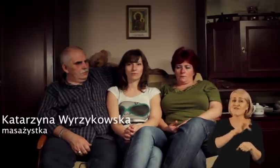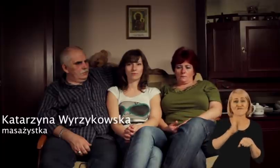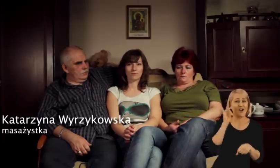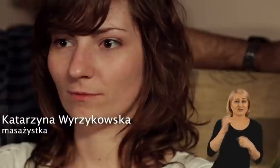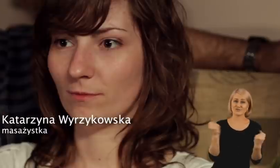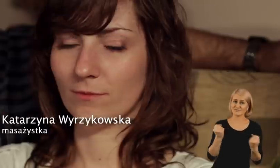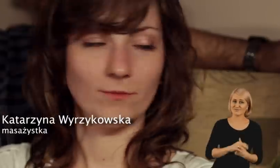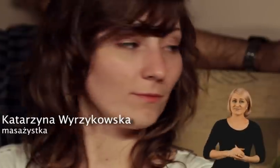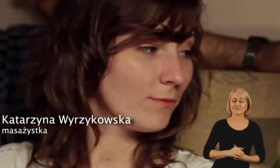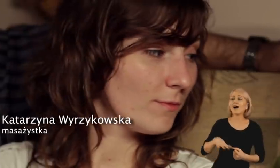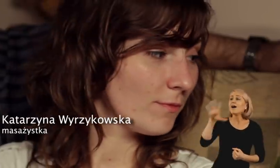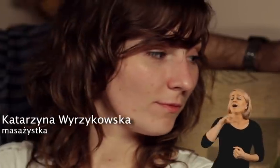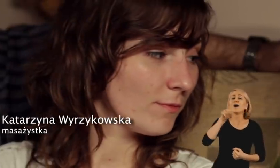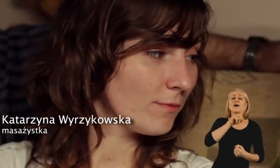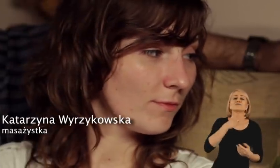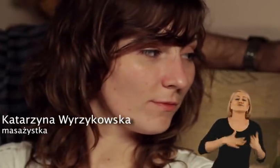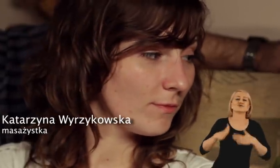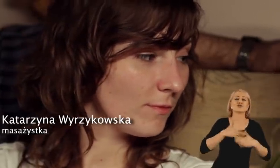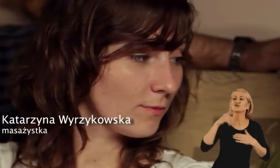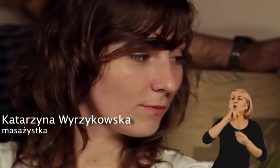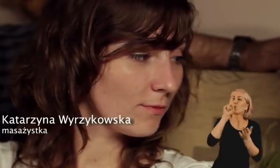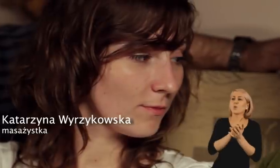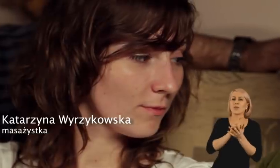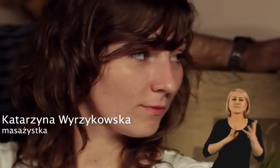they are very happy when they achieve something.